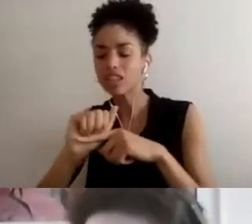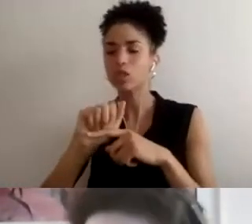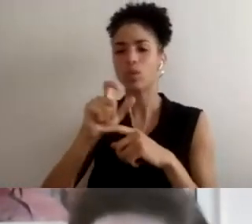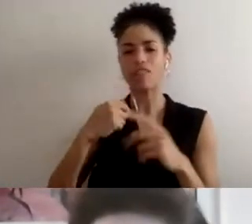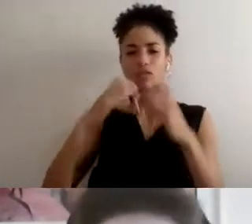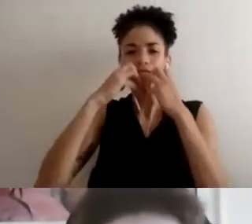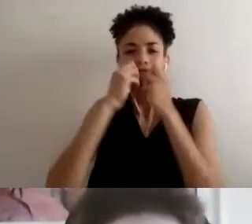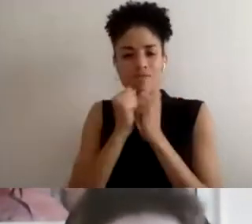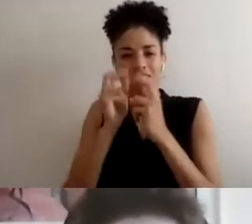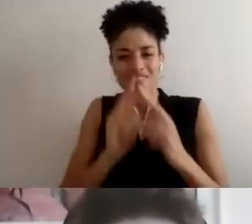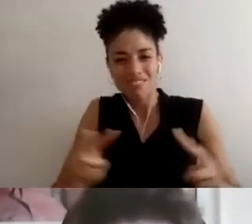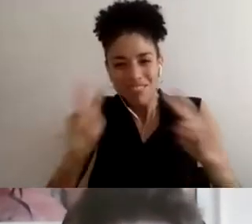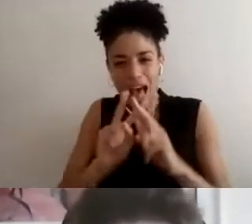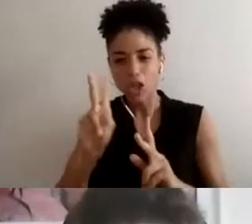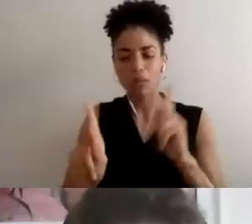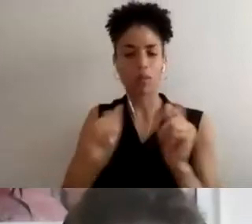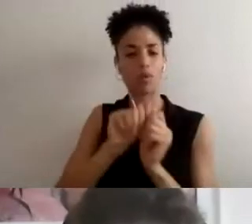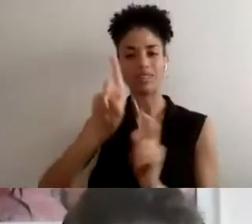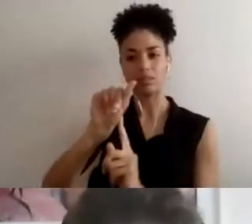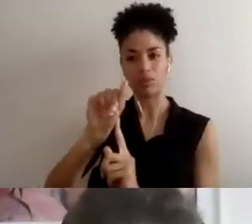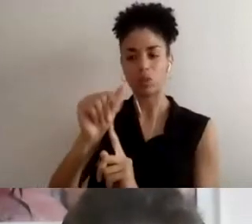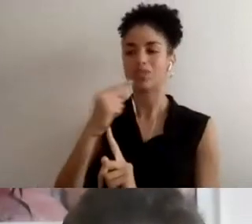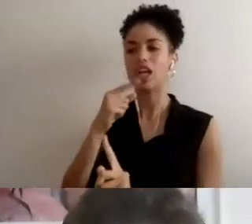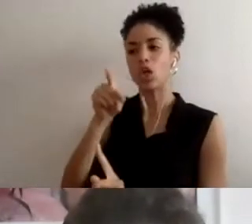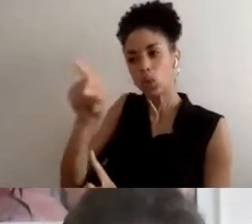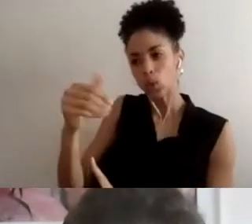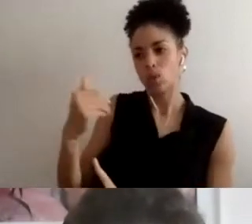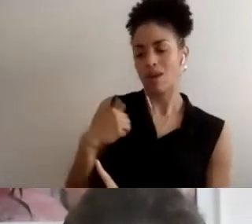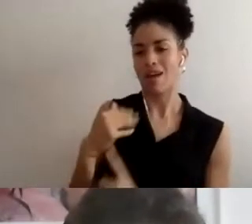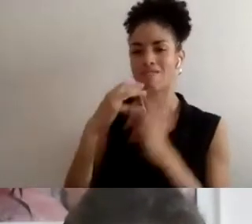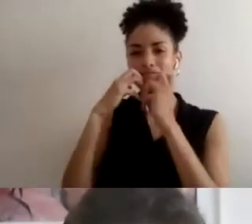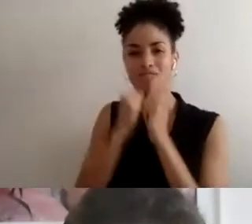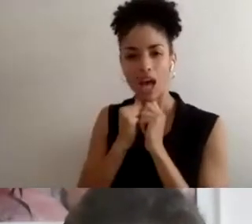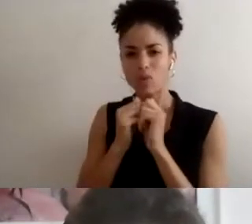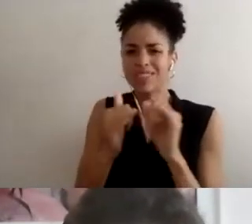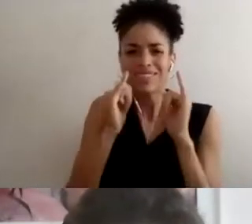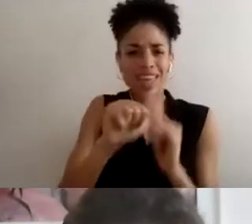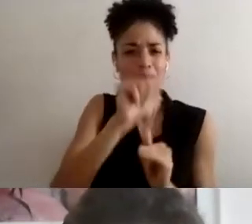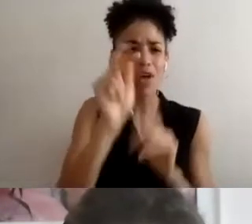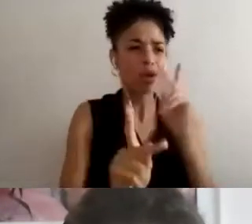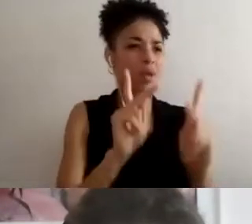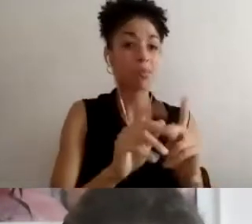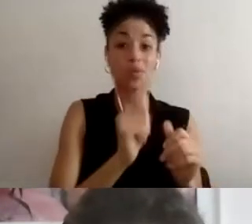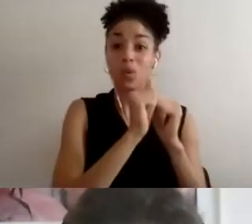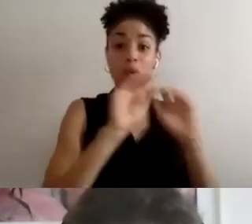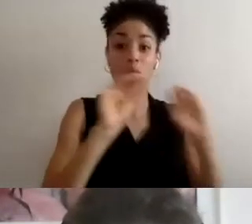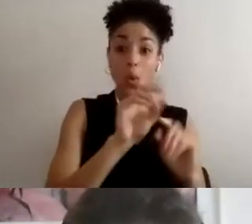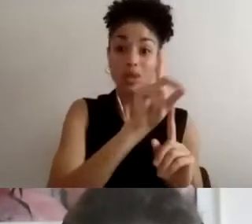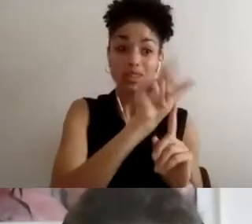We are saying you have value in the same way that non-disabled people have value.